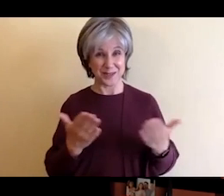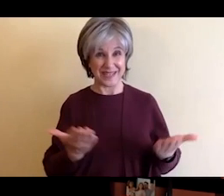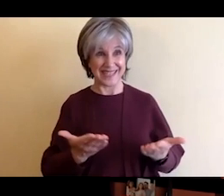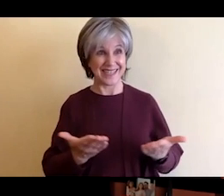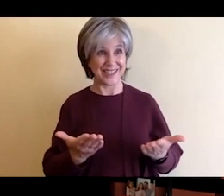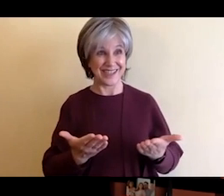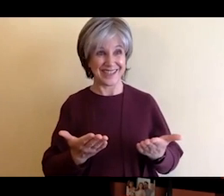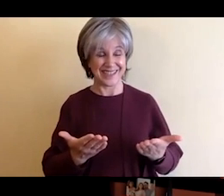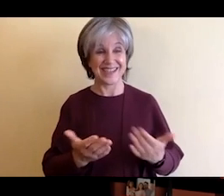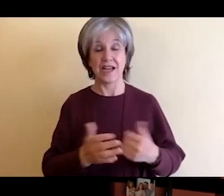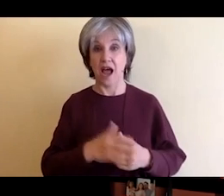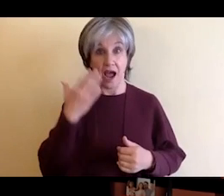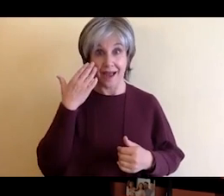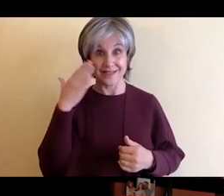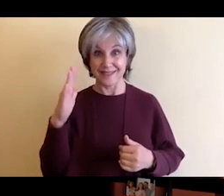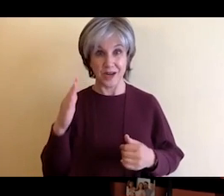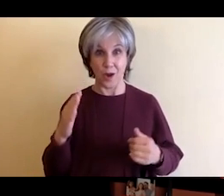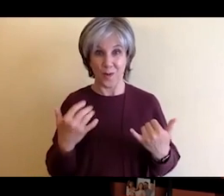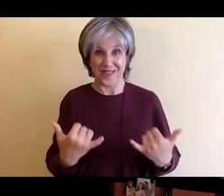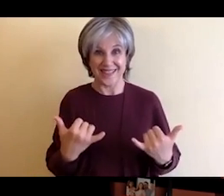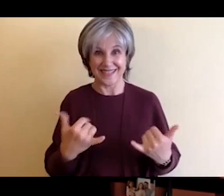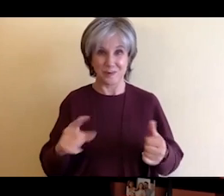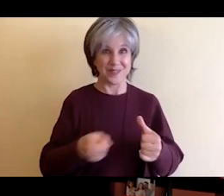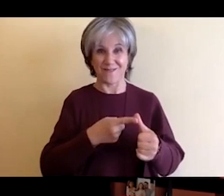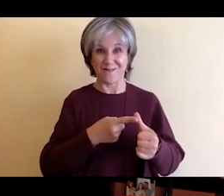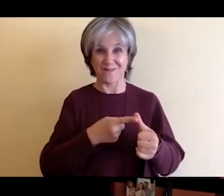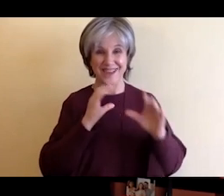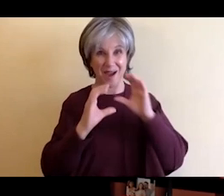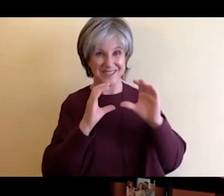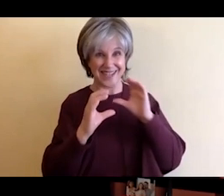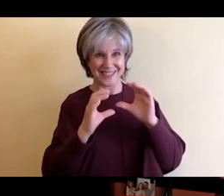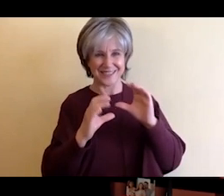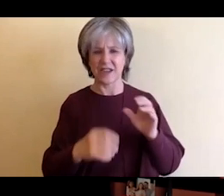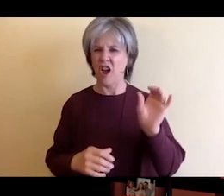so pressure, oh absolutely absolutely no pressure whatsoever